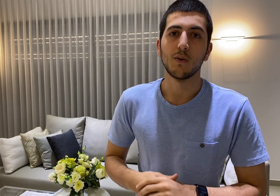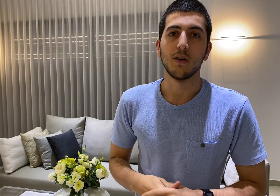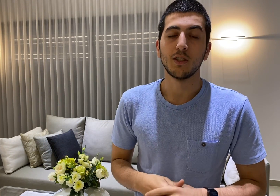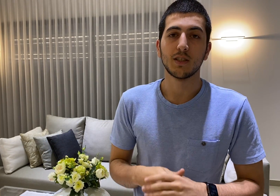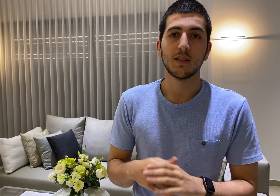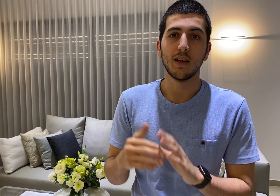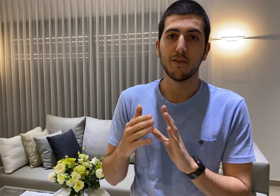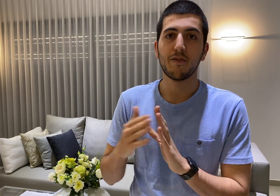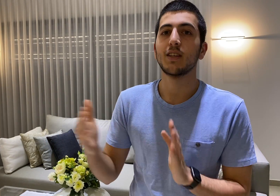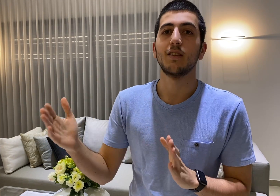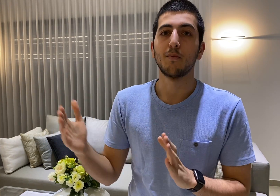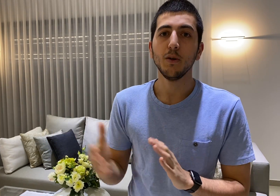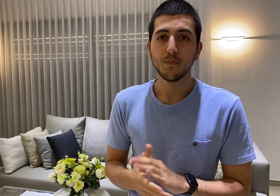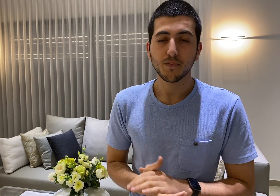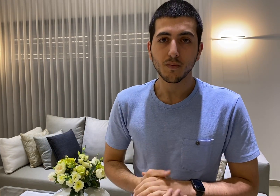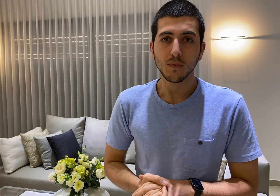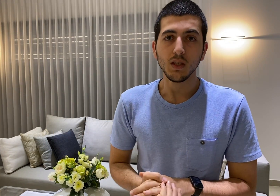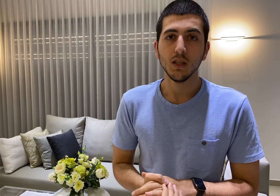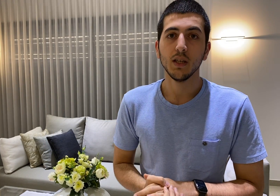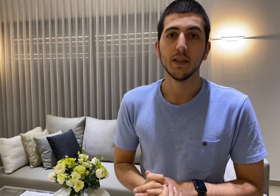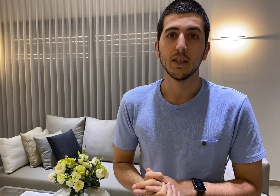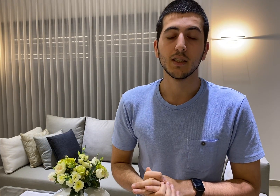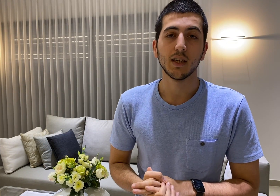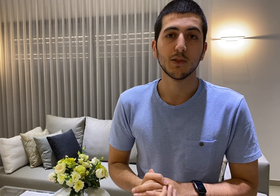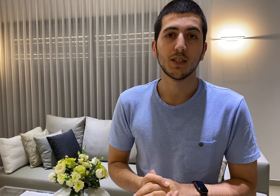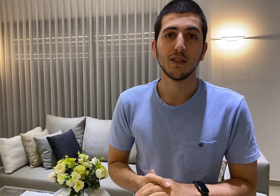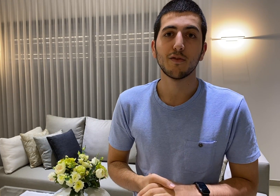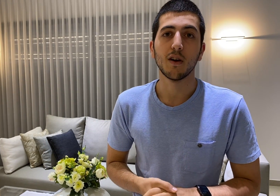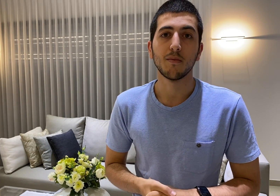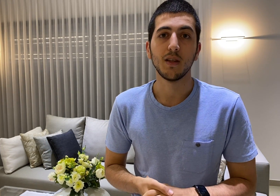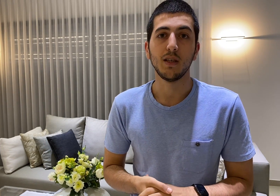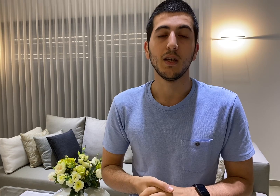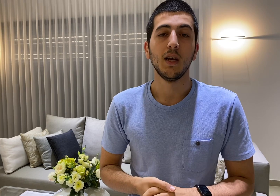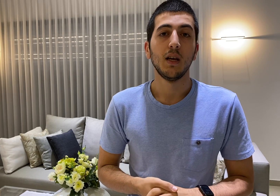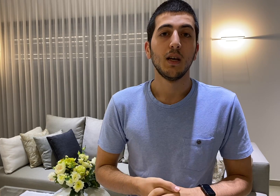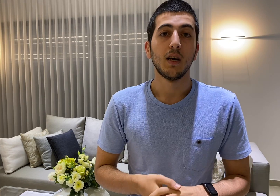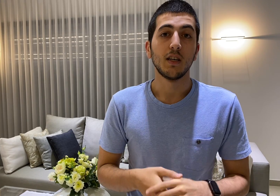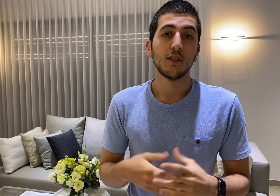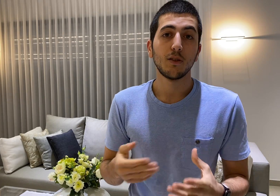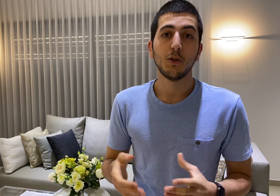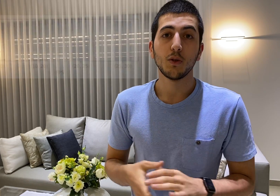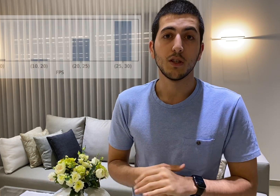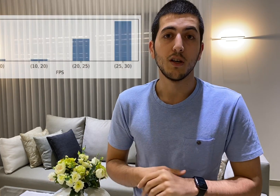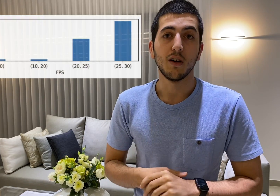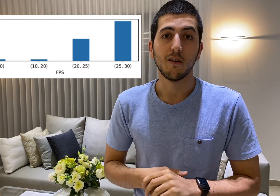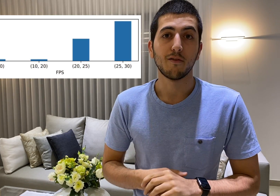just a fixed number and as we see from the distribution of